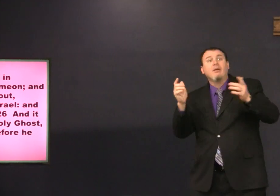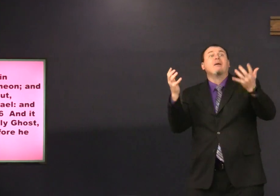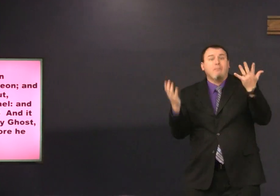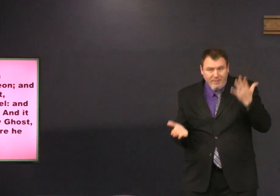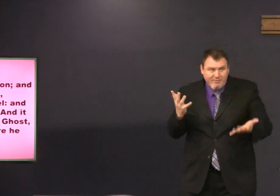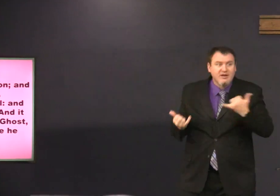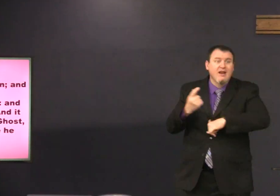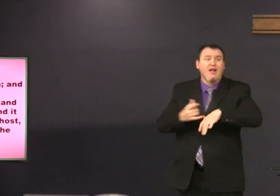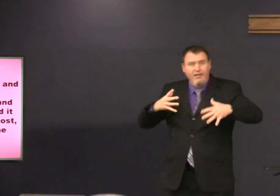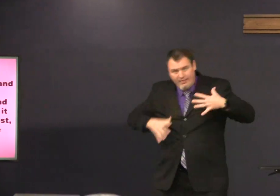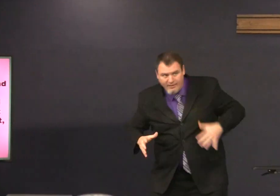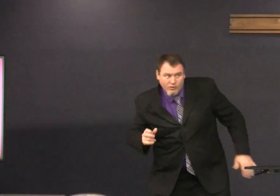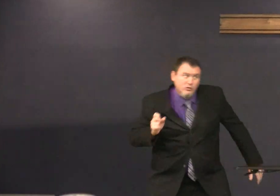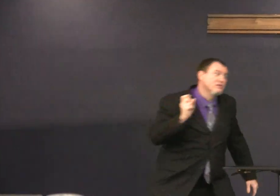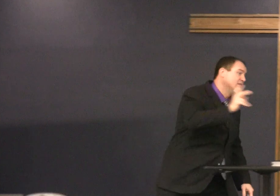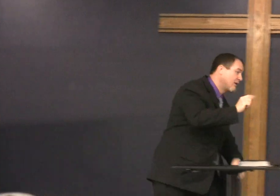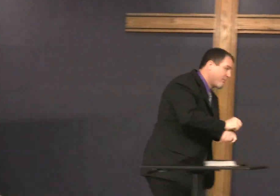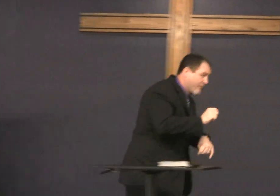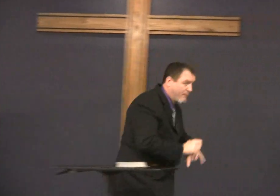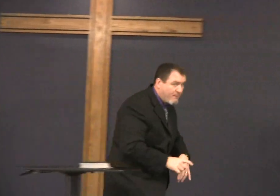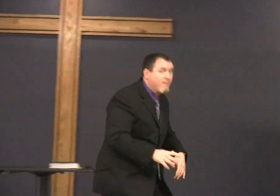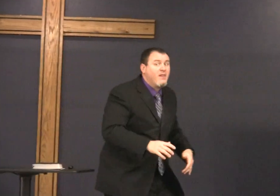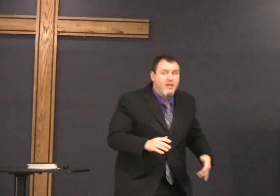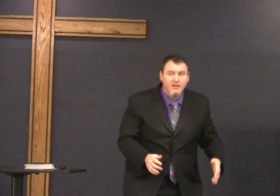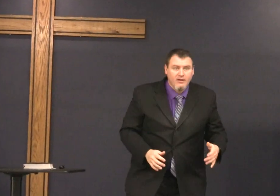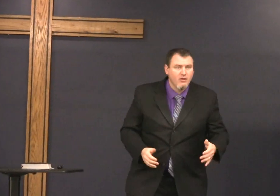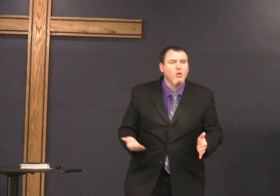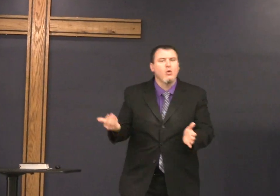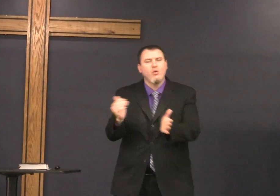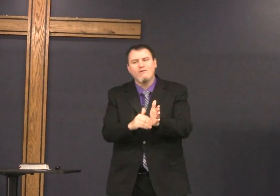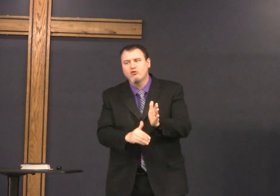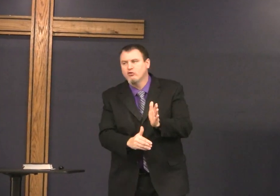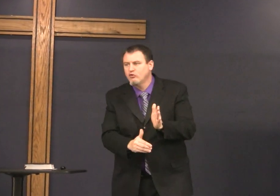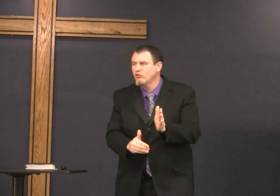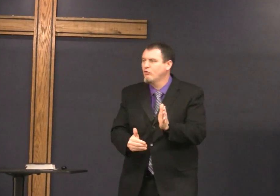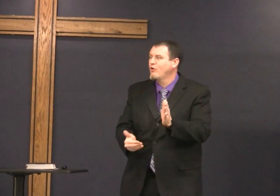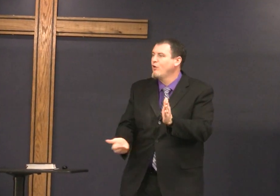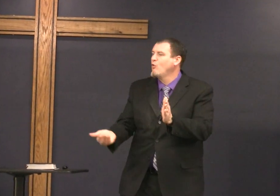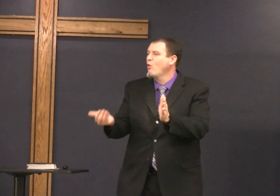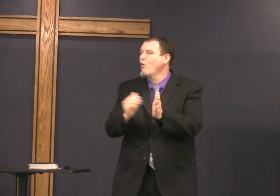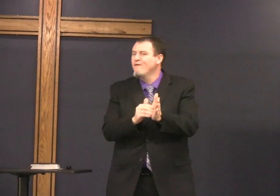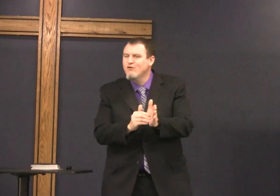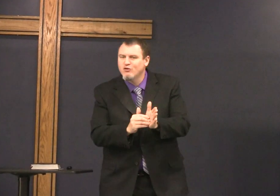goes to bed wakes up get stressed again goes to the temple and over and over again